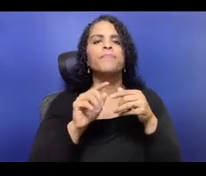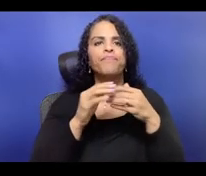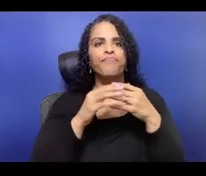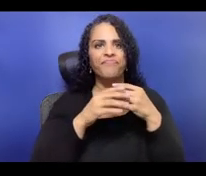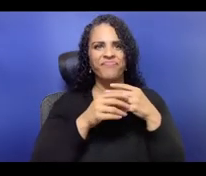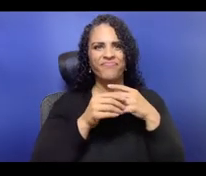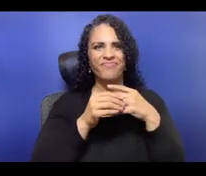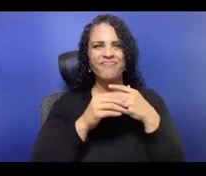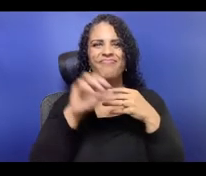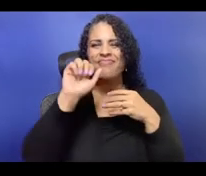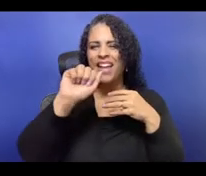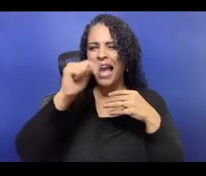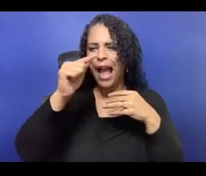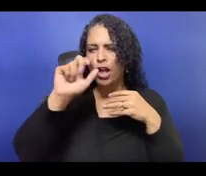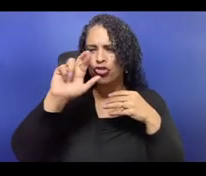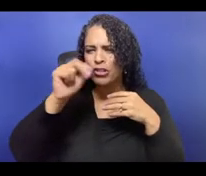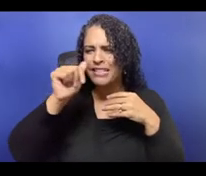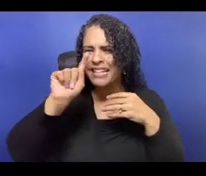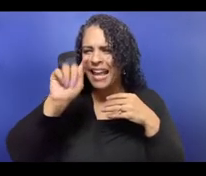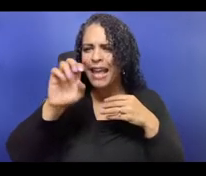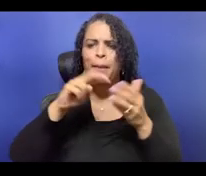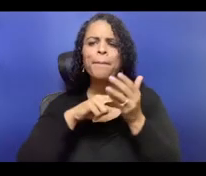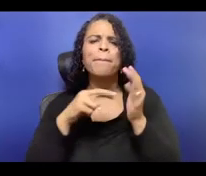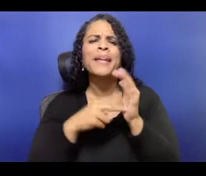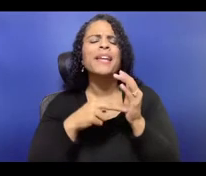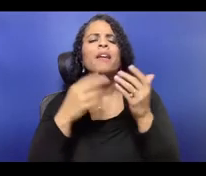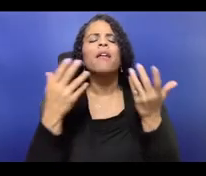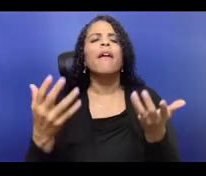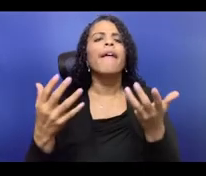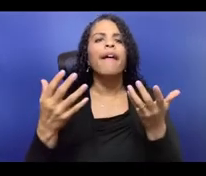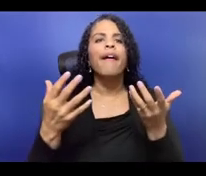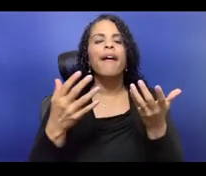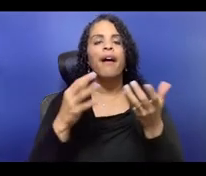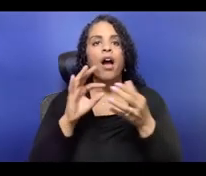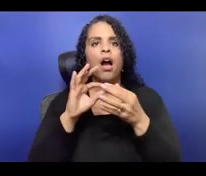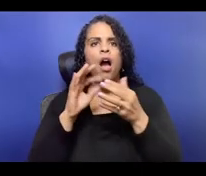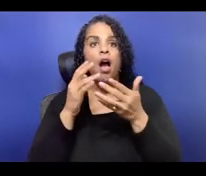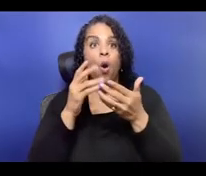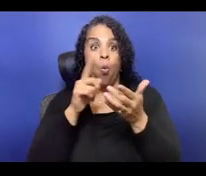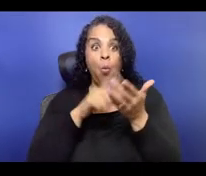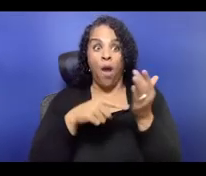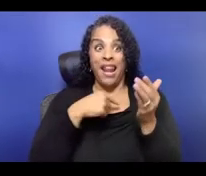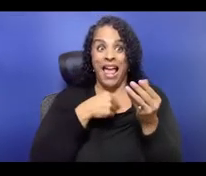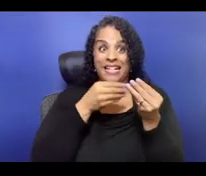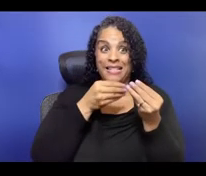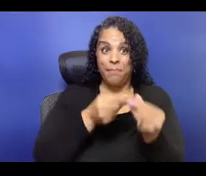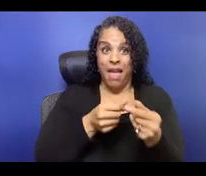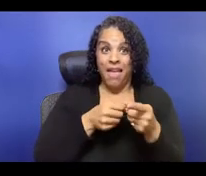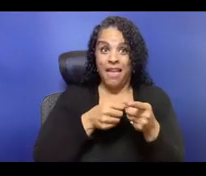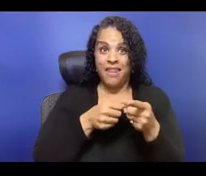the budget can be really wielded as a very intimidating document that the information